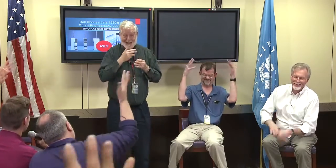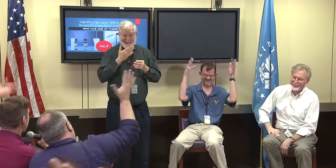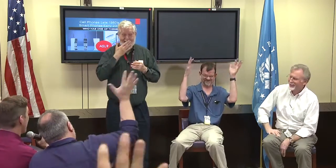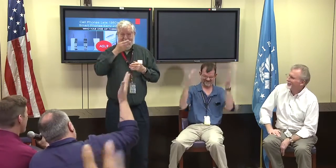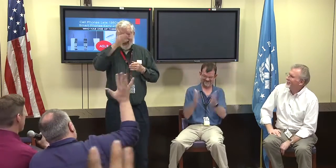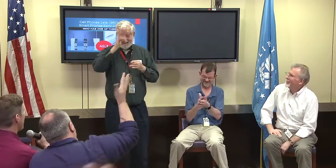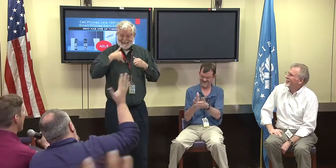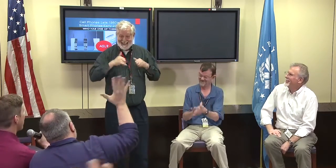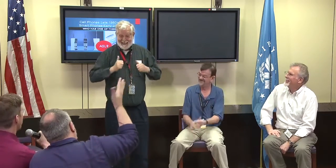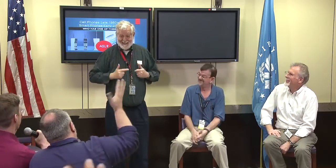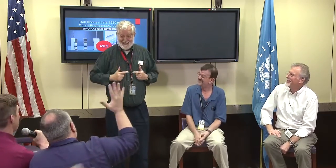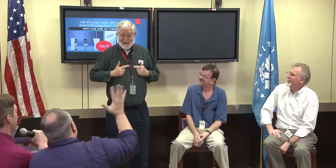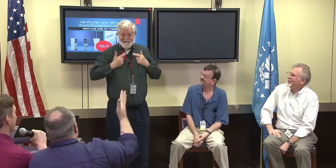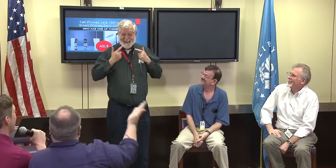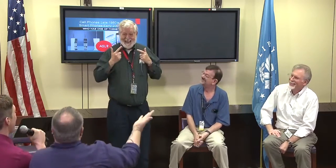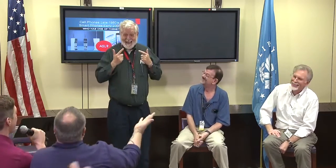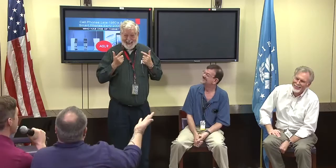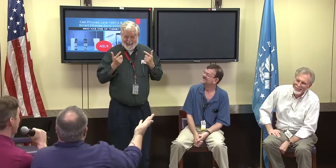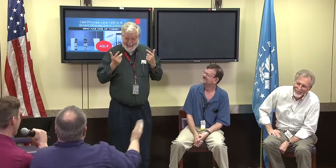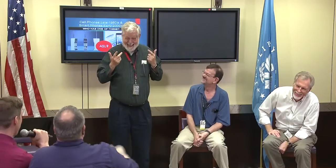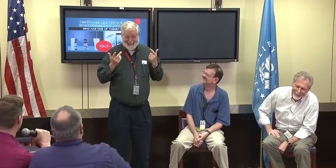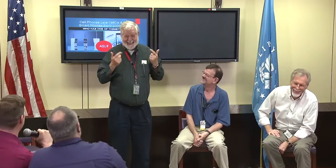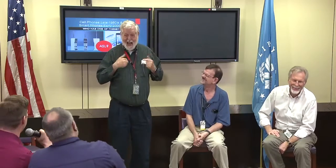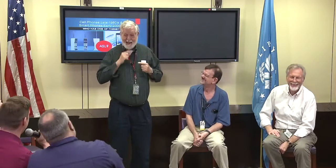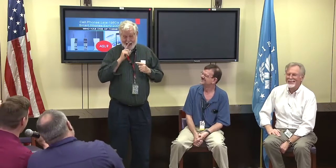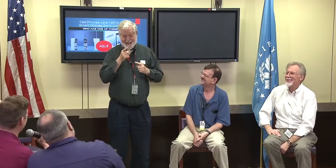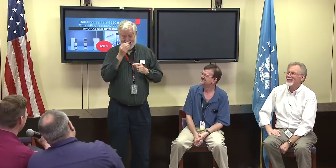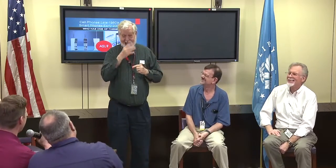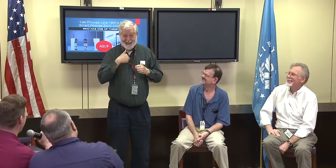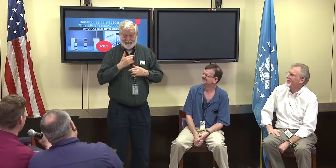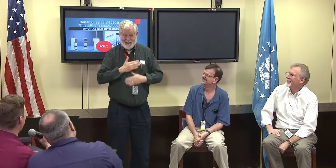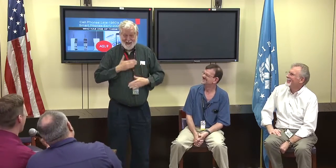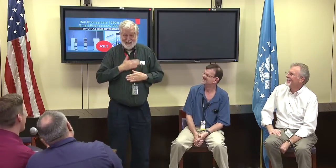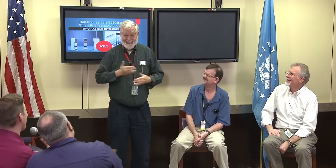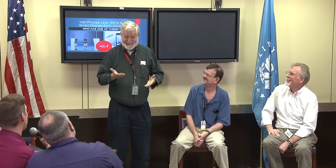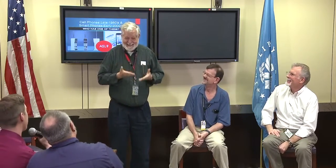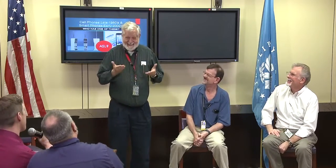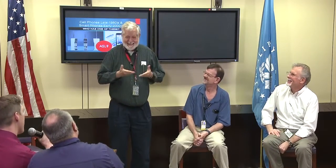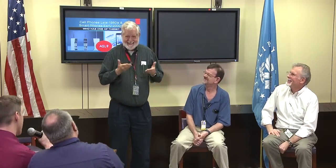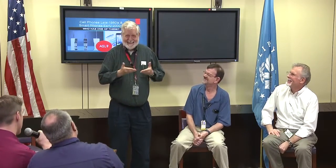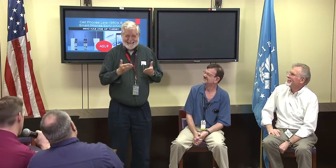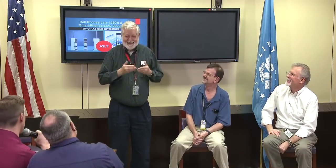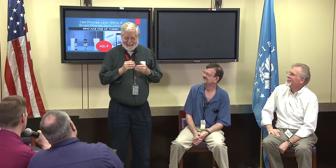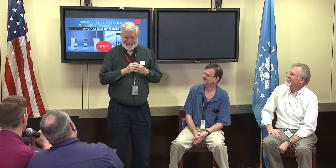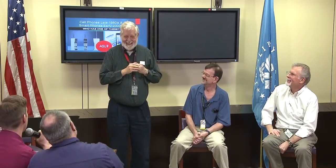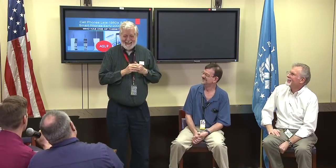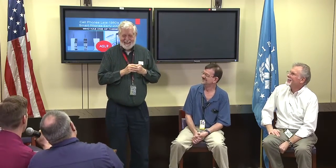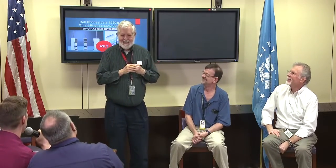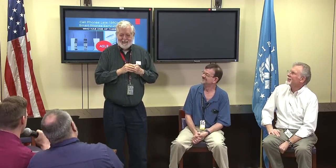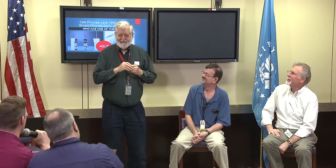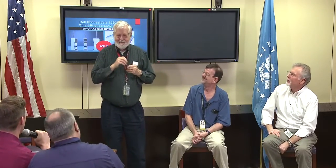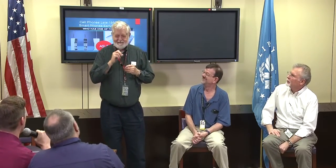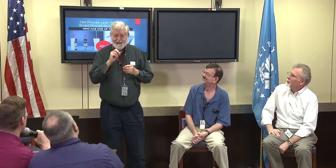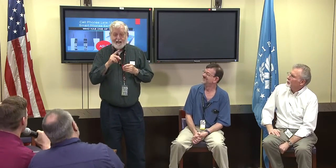So I didn't realize, thank God I'm alive and I would say I have really enjoyed my time here